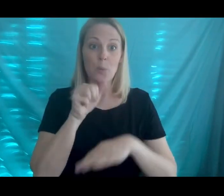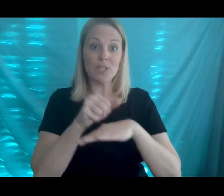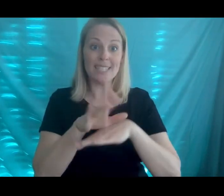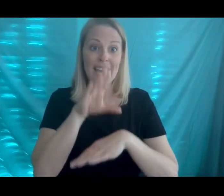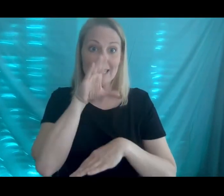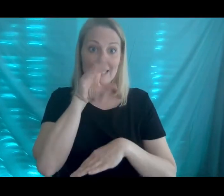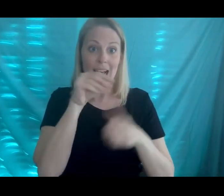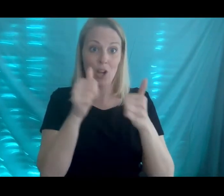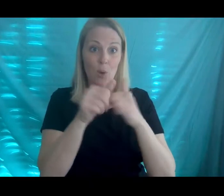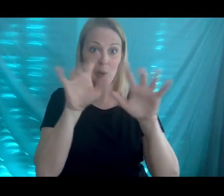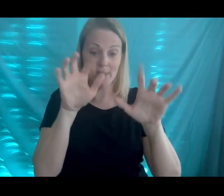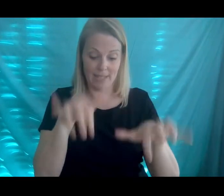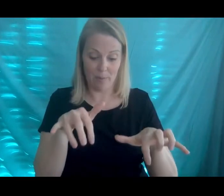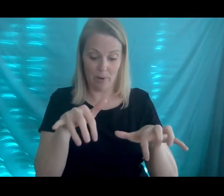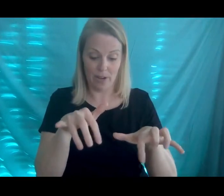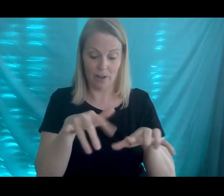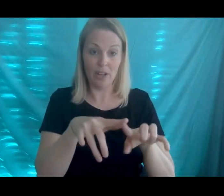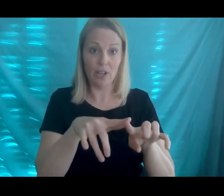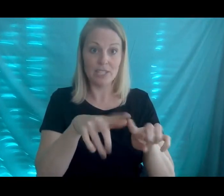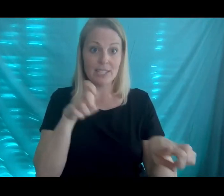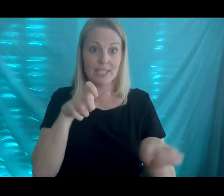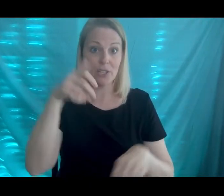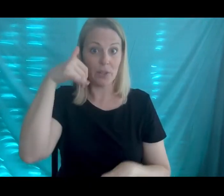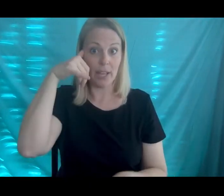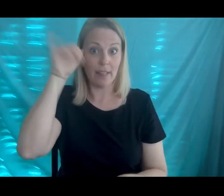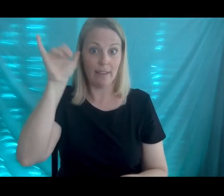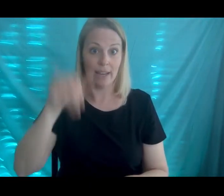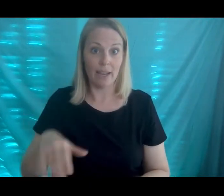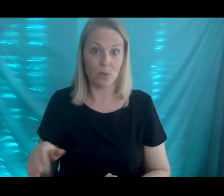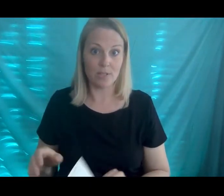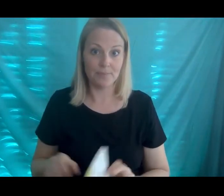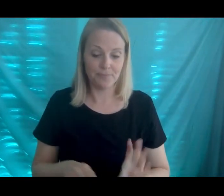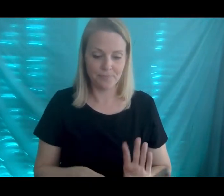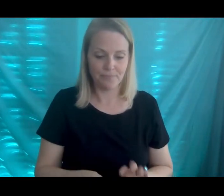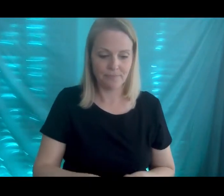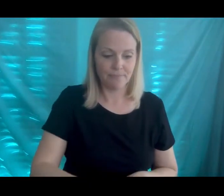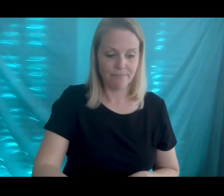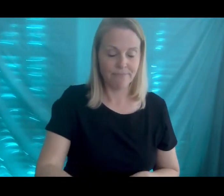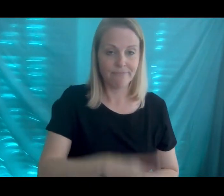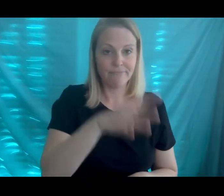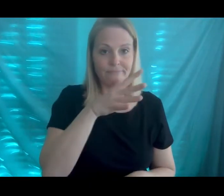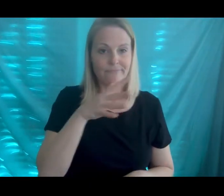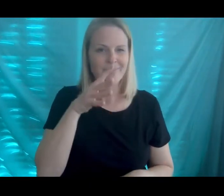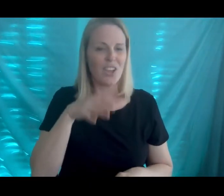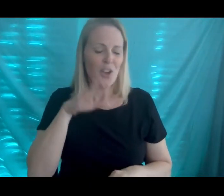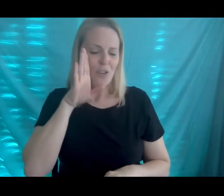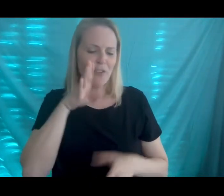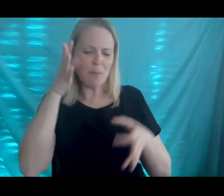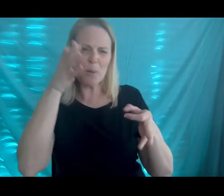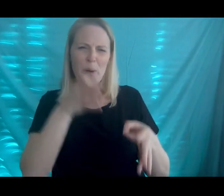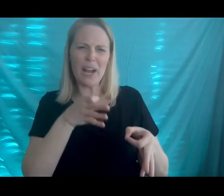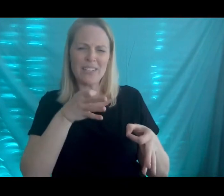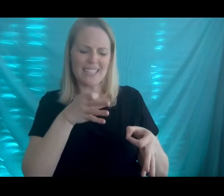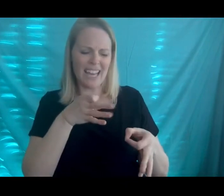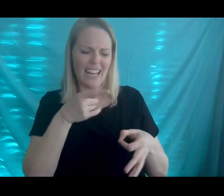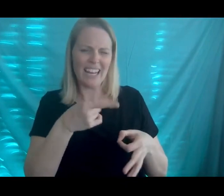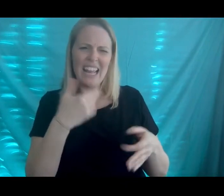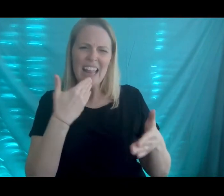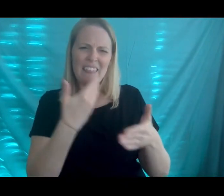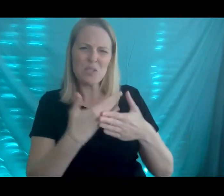send duck with the typewriter sincerely the cows Farmer Brown decided this was a